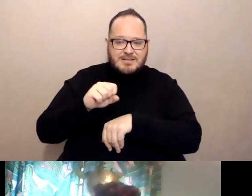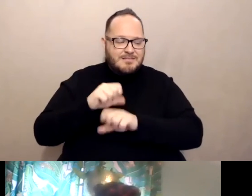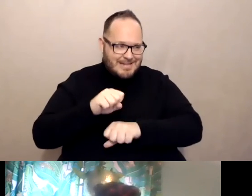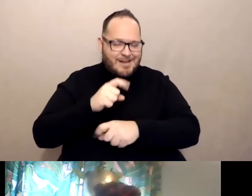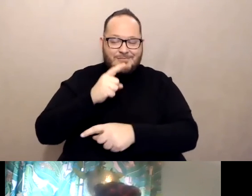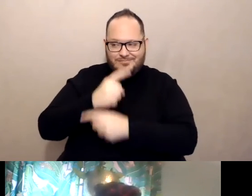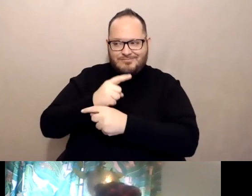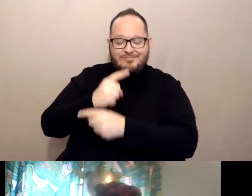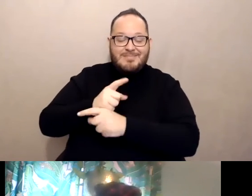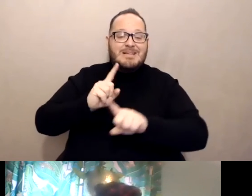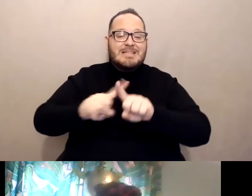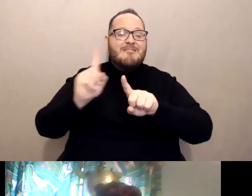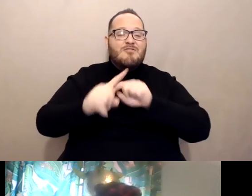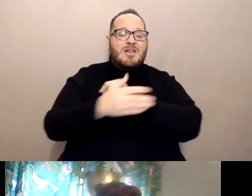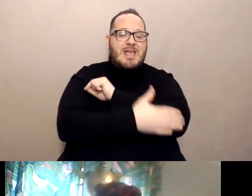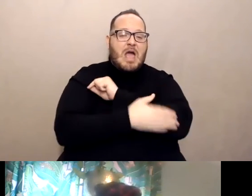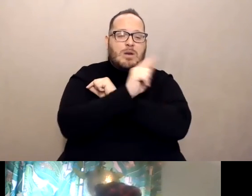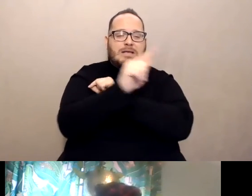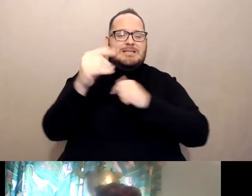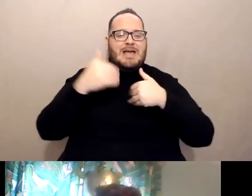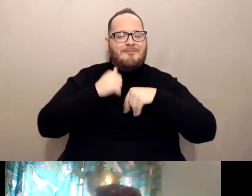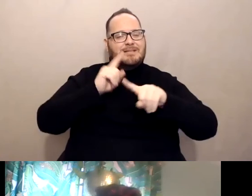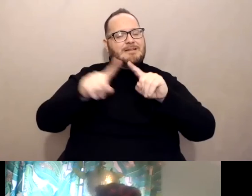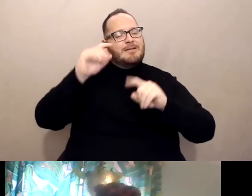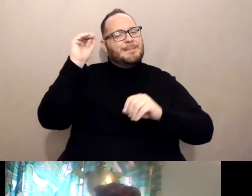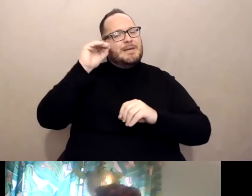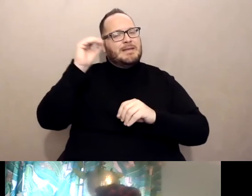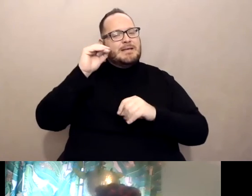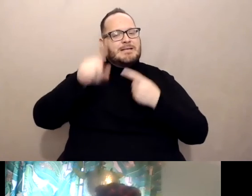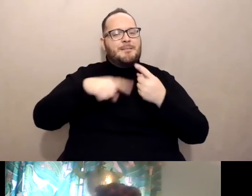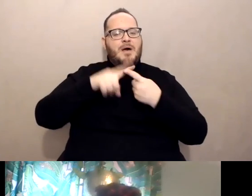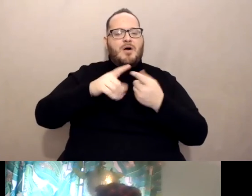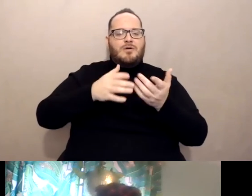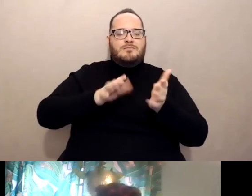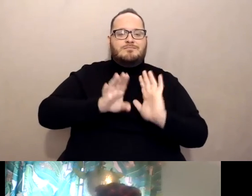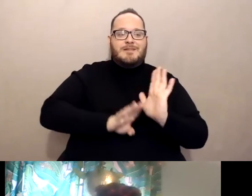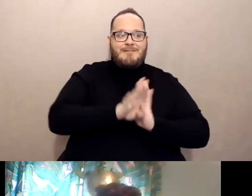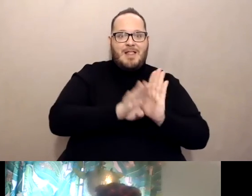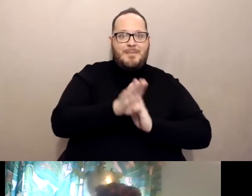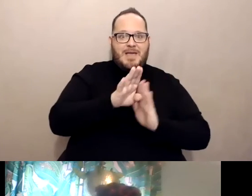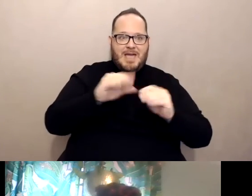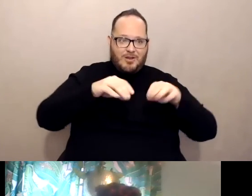seem to be in different places in terms of the development and the rollout of mobile clinics.